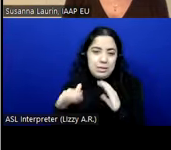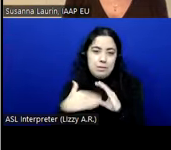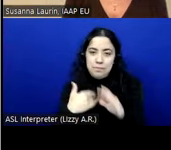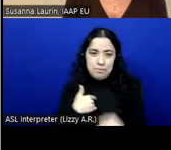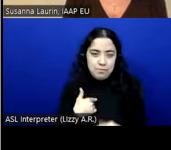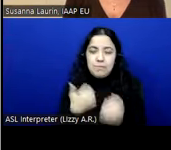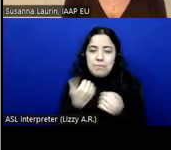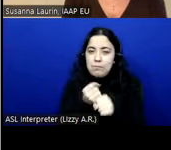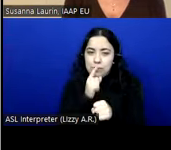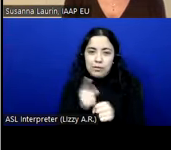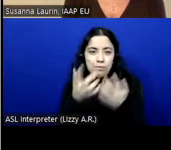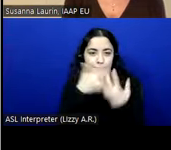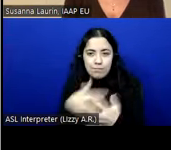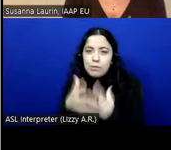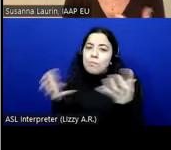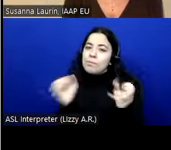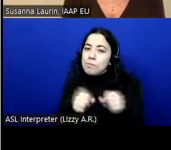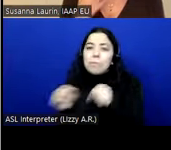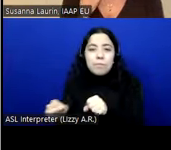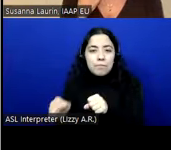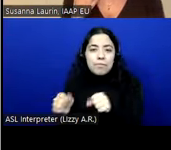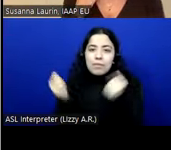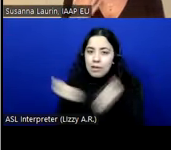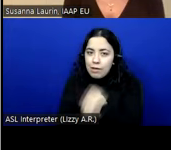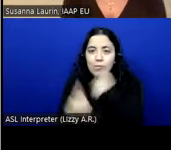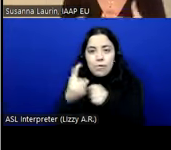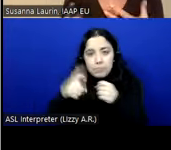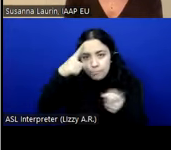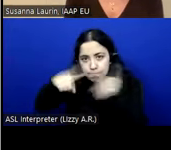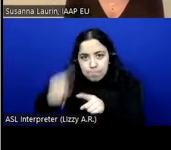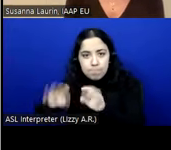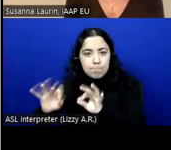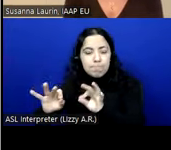make sure we can do as much as possible to get everyone on board. We have loads of things to do.